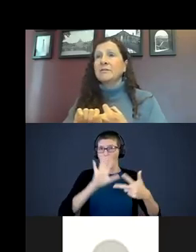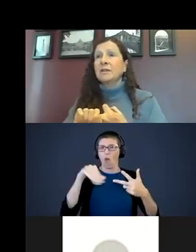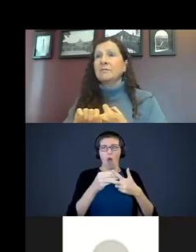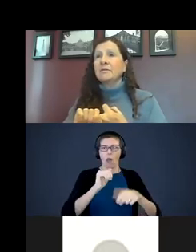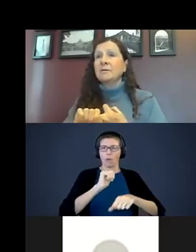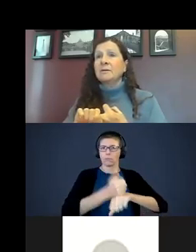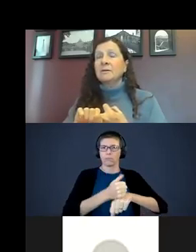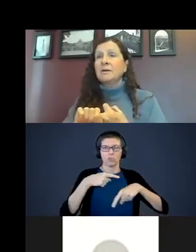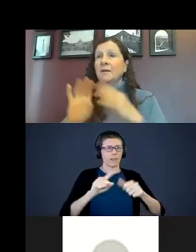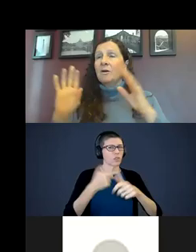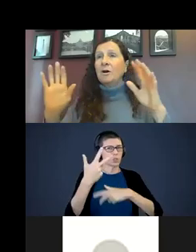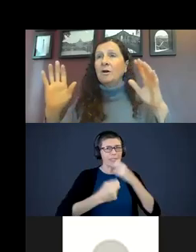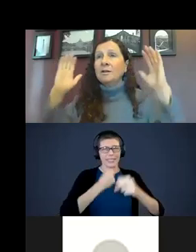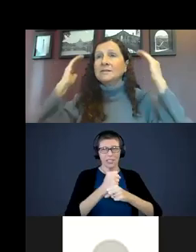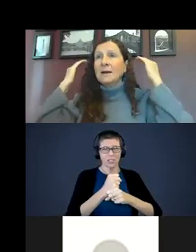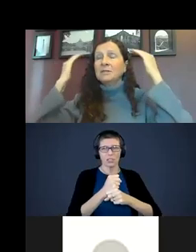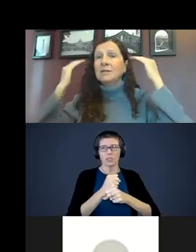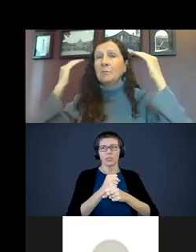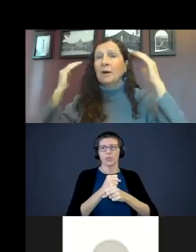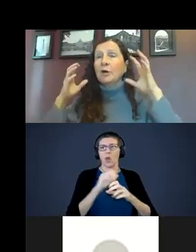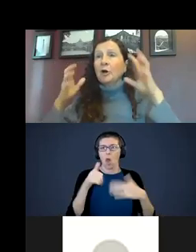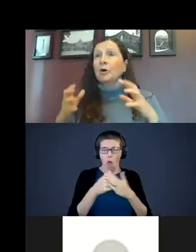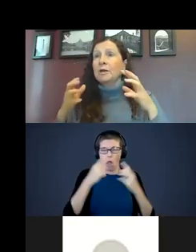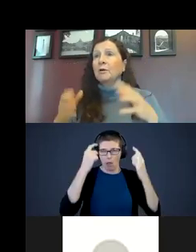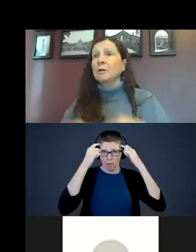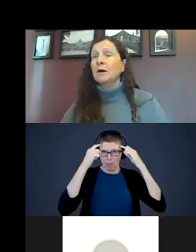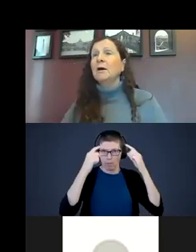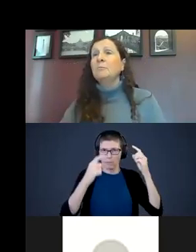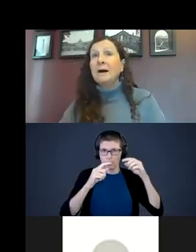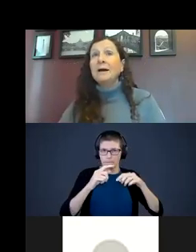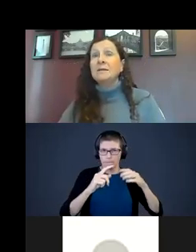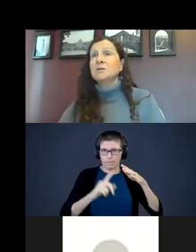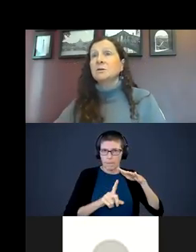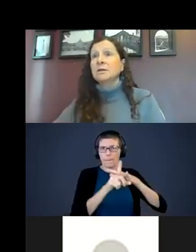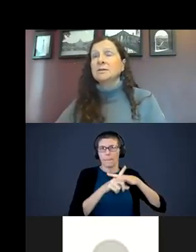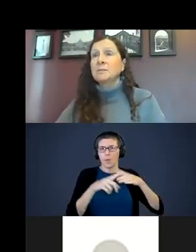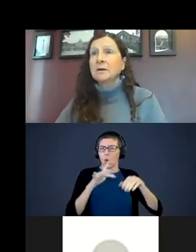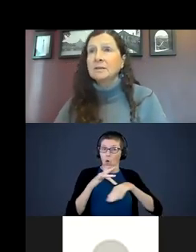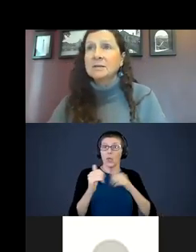of life. They are all established in that brain early on by these early experiences